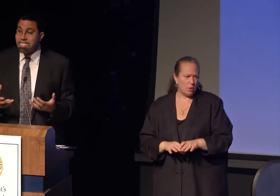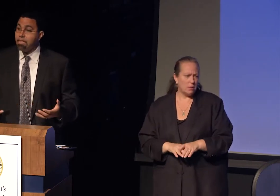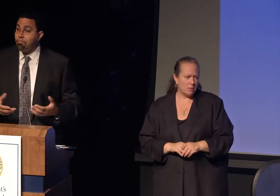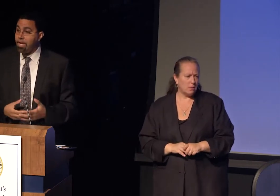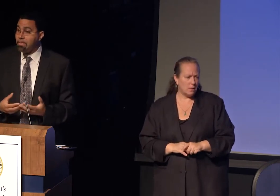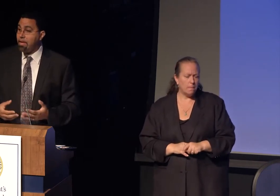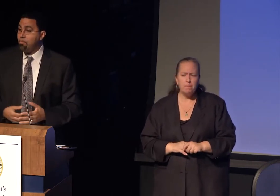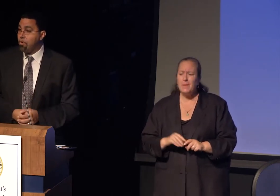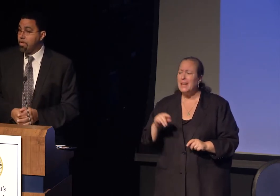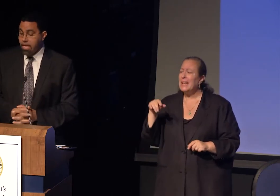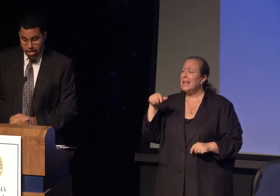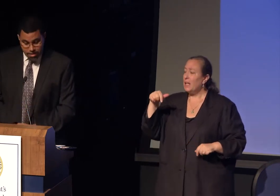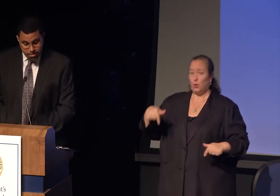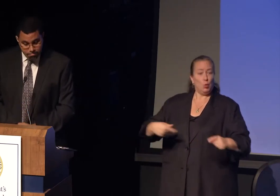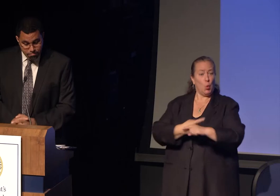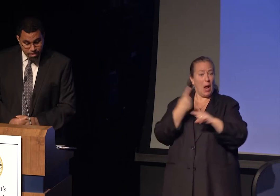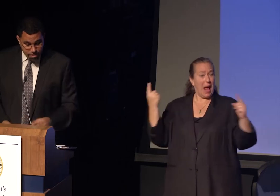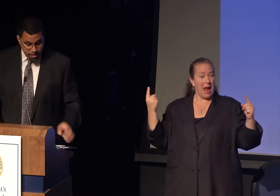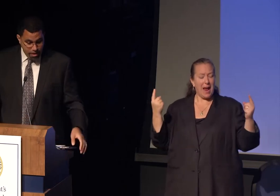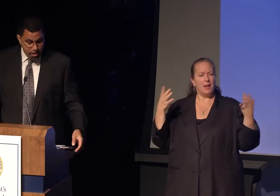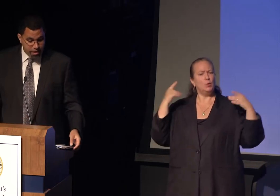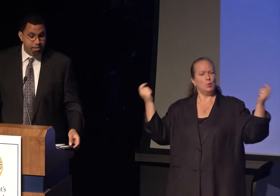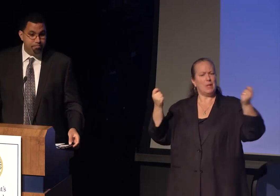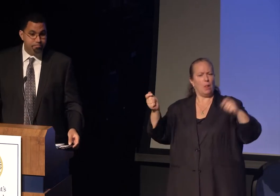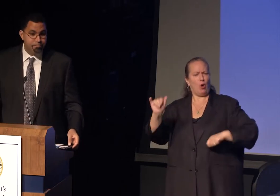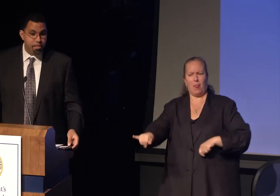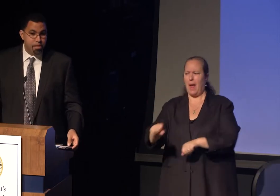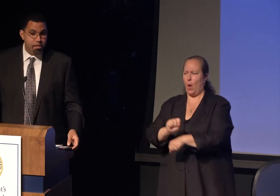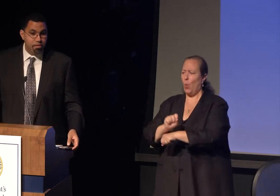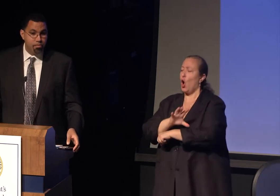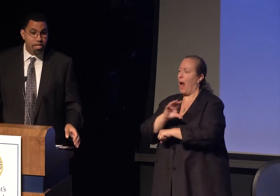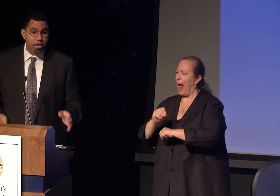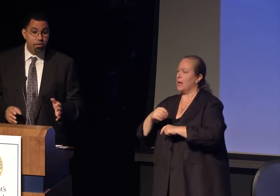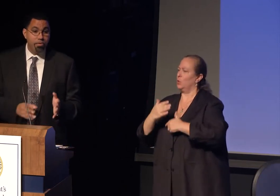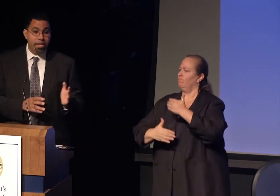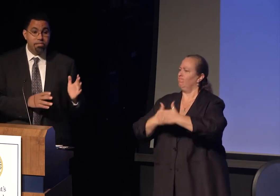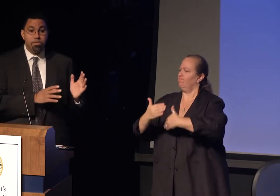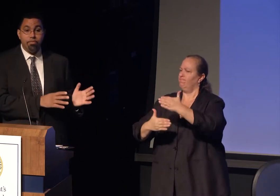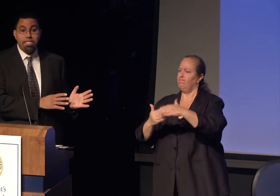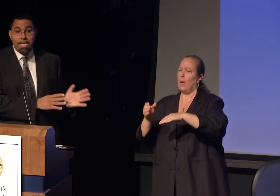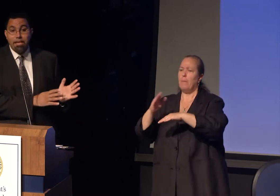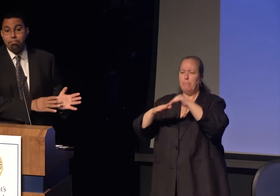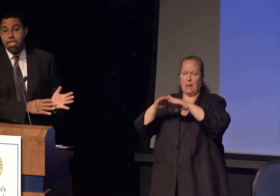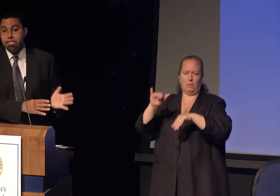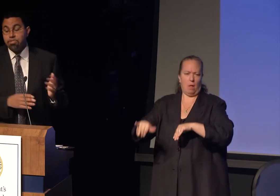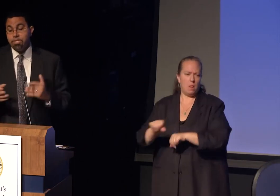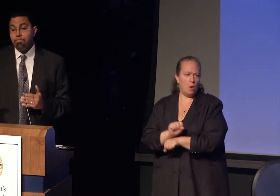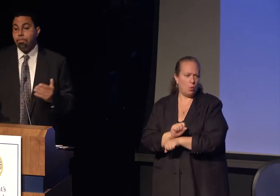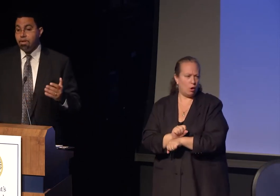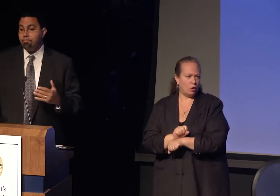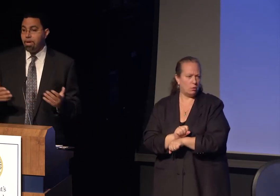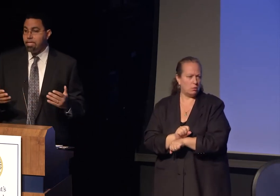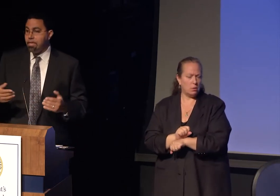about celebrating that work and building on it. We know that service can be transformative.